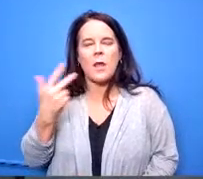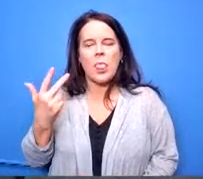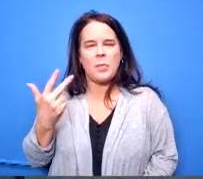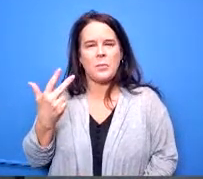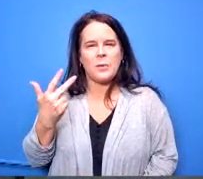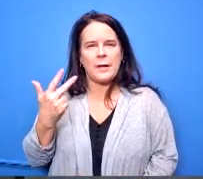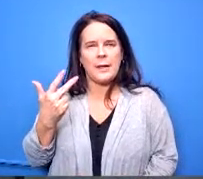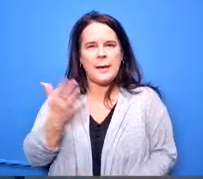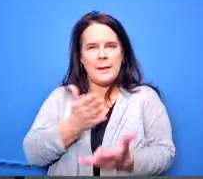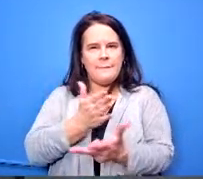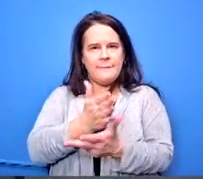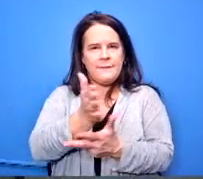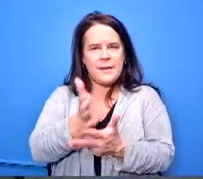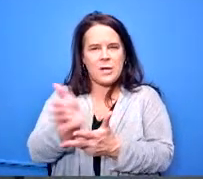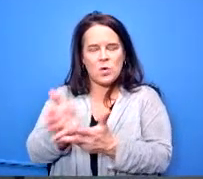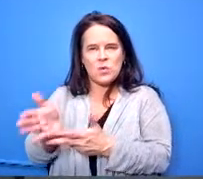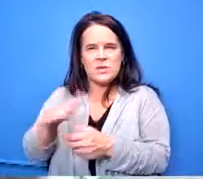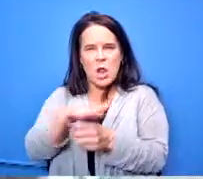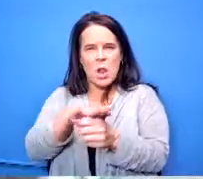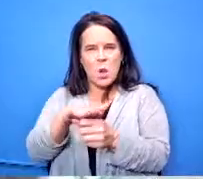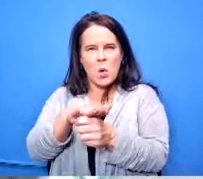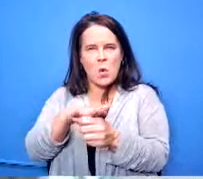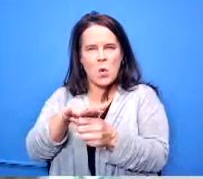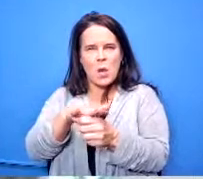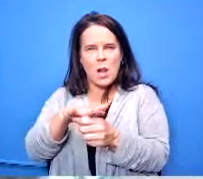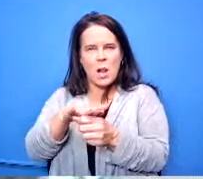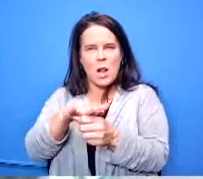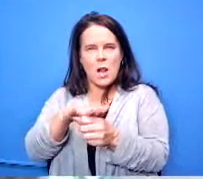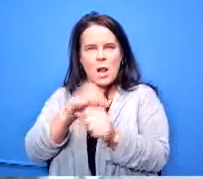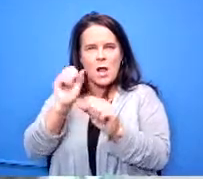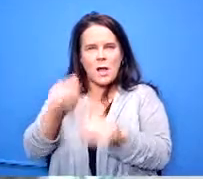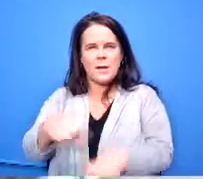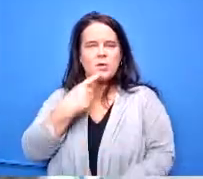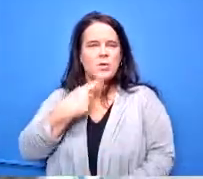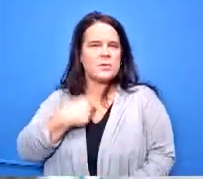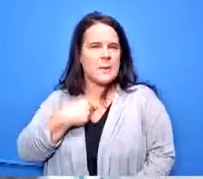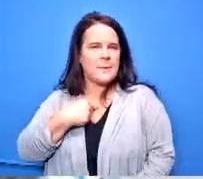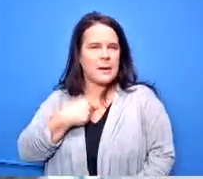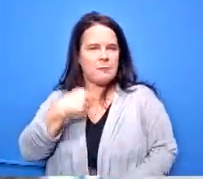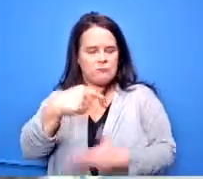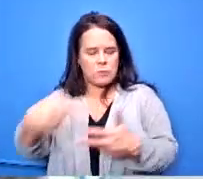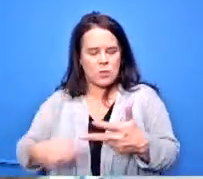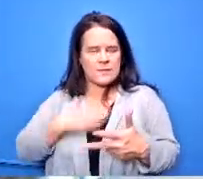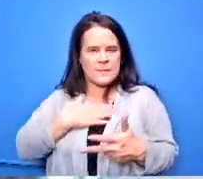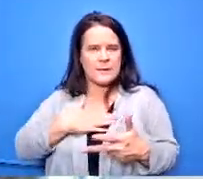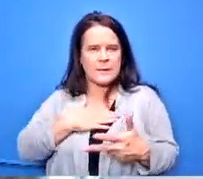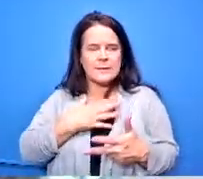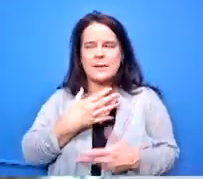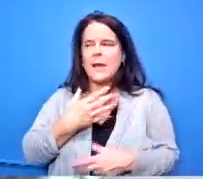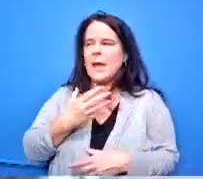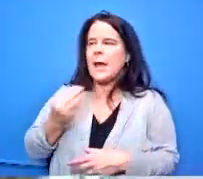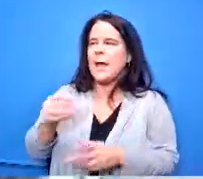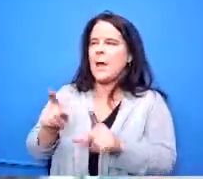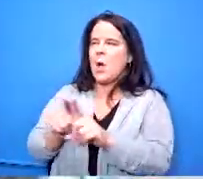that were local if you can tell me which ones those are i also want to mention that i'm really